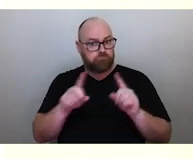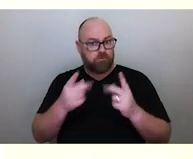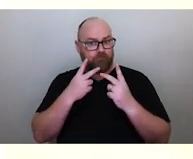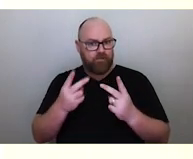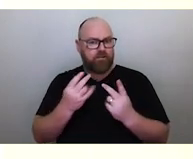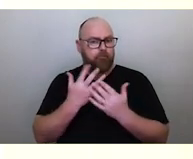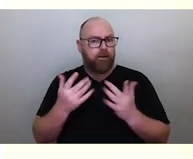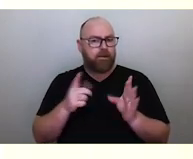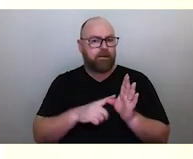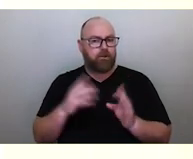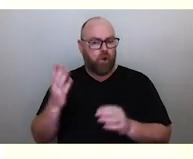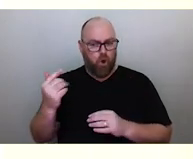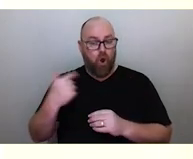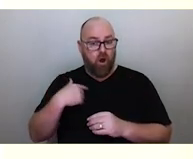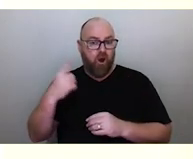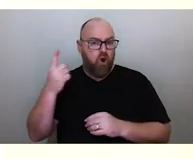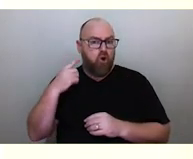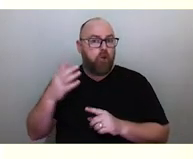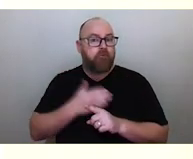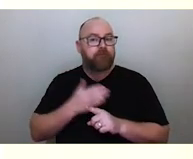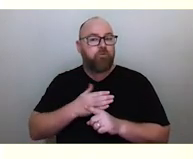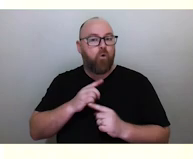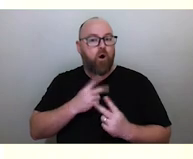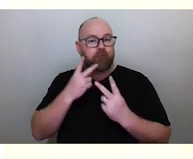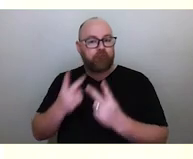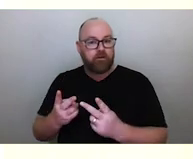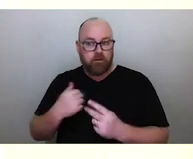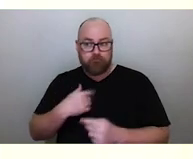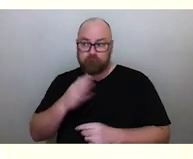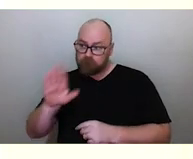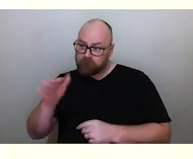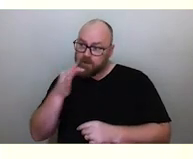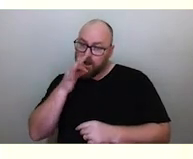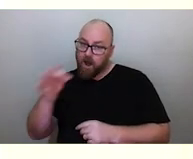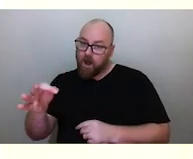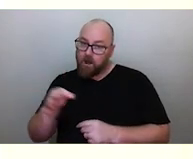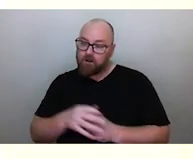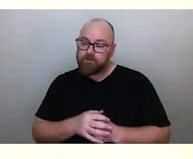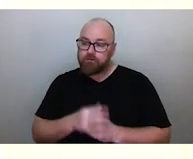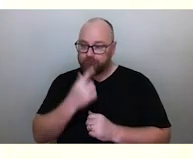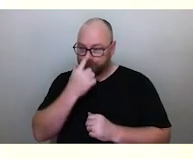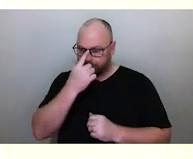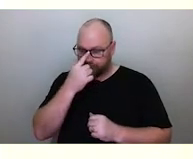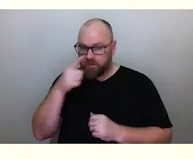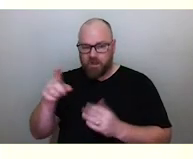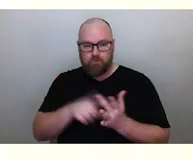and I had heard about this before I went and when I asked him about this because we were going right in June, when this occurs